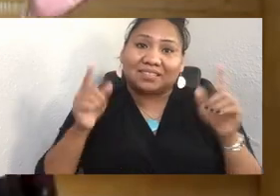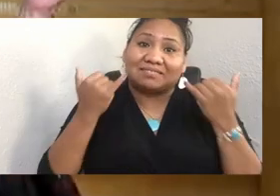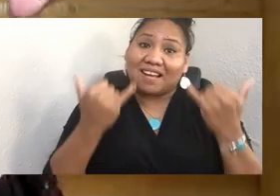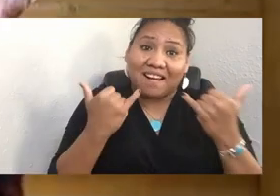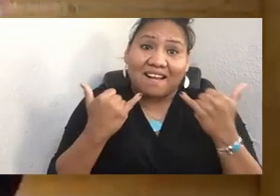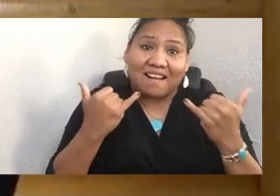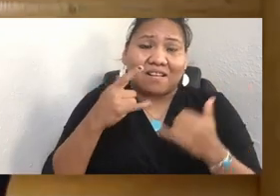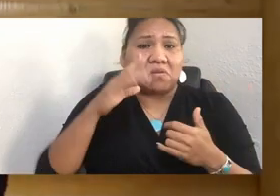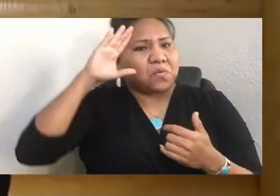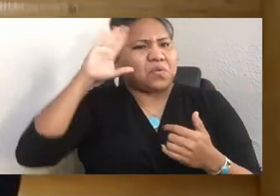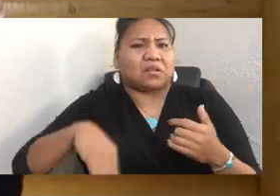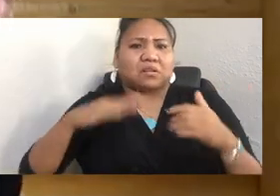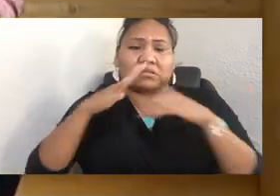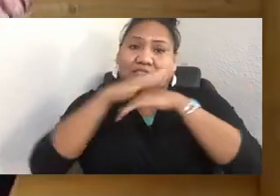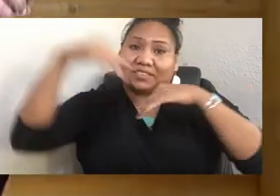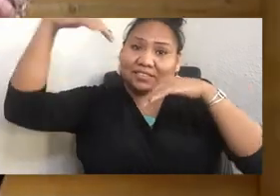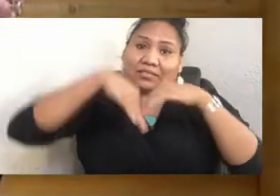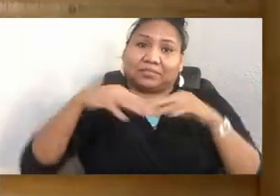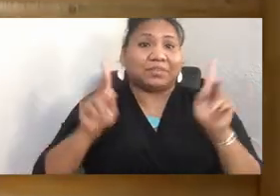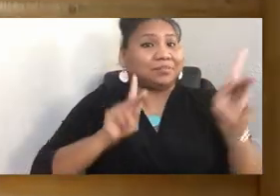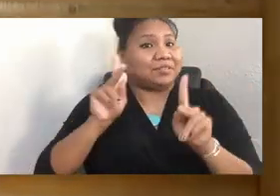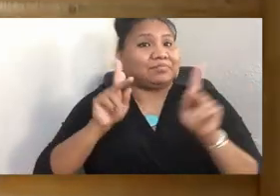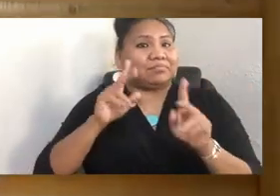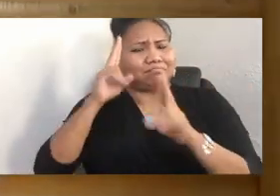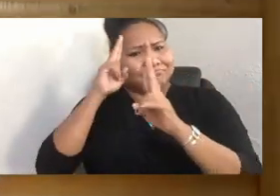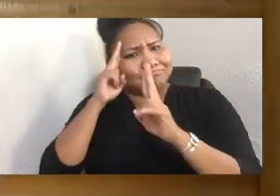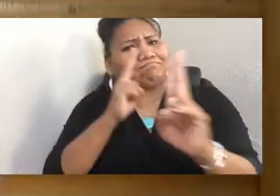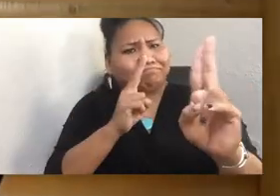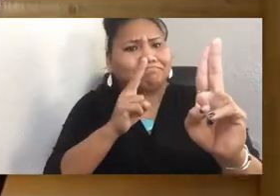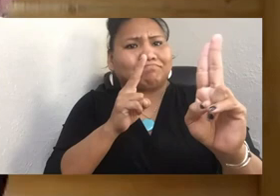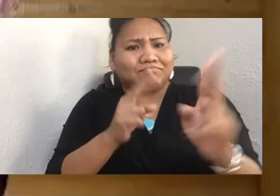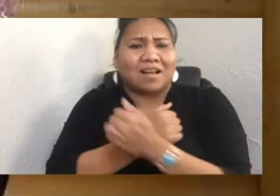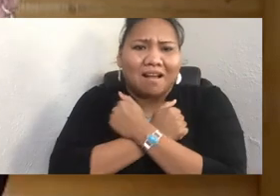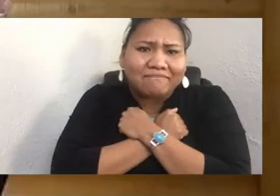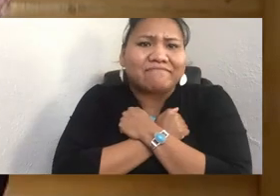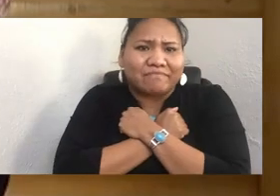peoples are being honored, and loved, and respected.